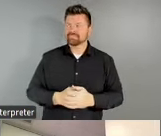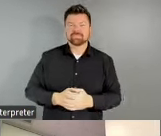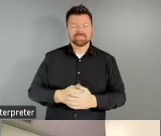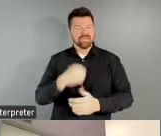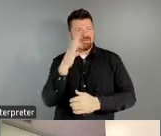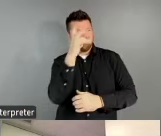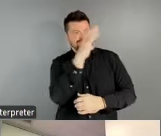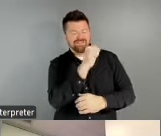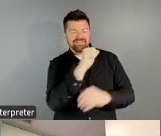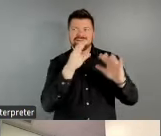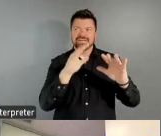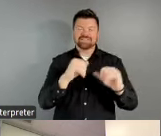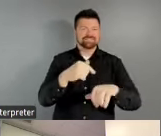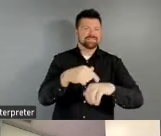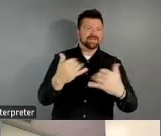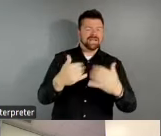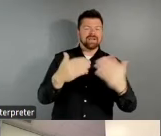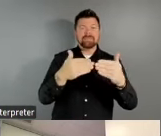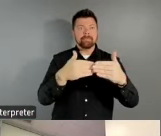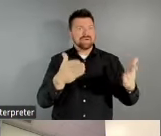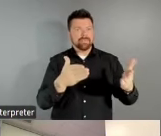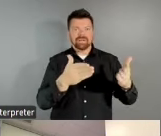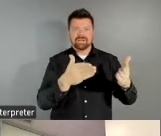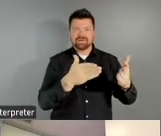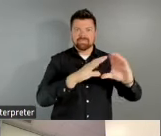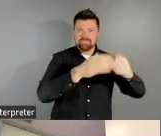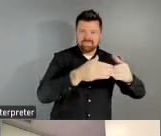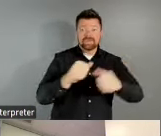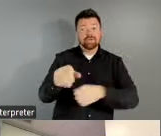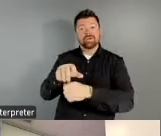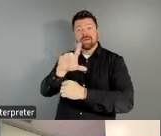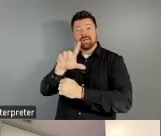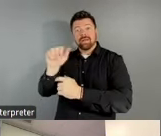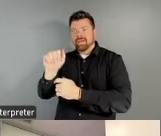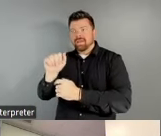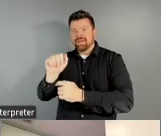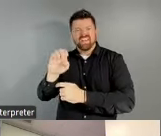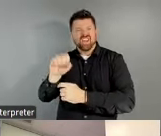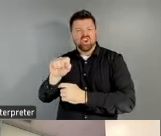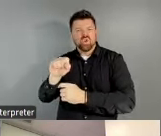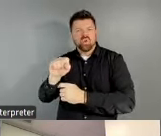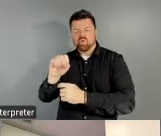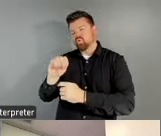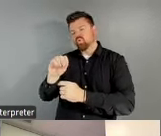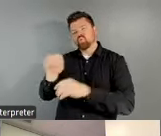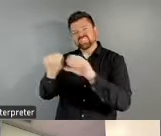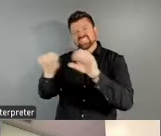in the public sector generally and in the local arts agency ecosystem specifically as we emerge